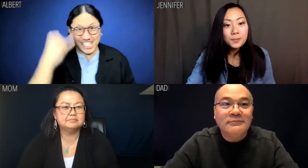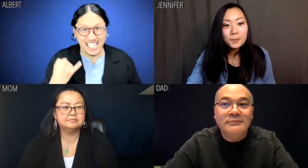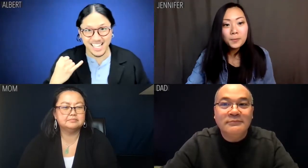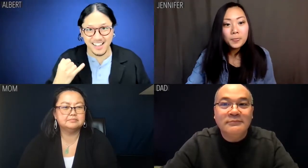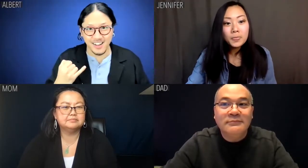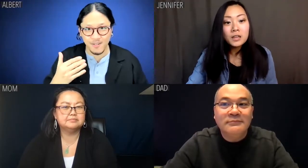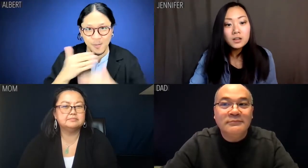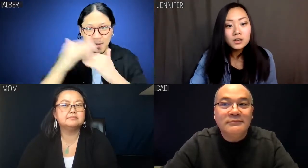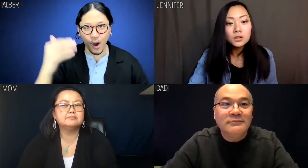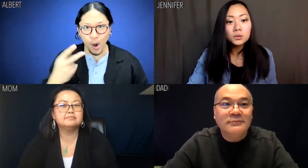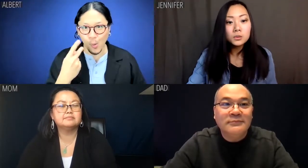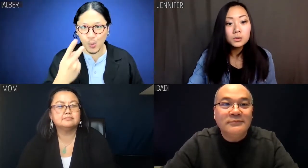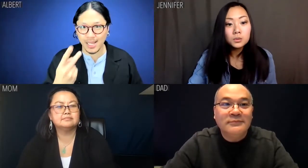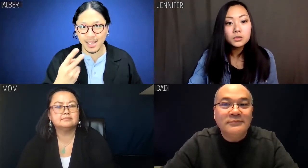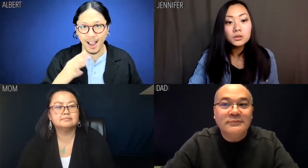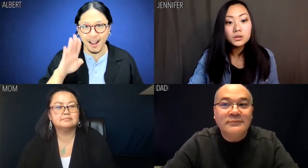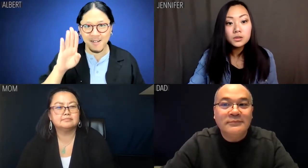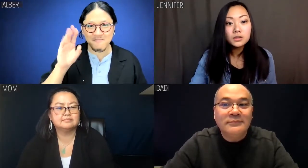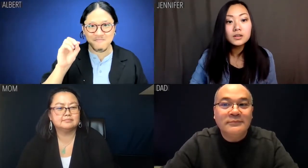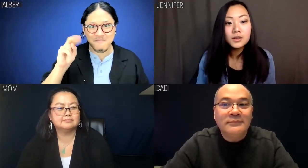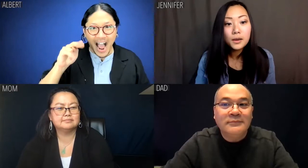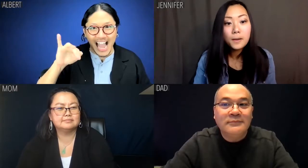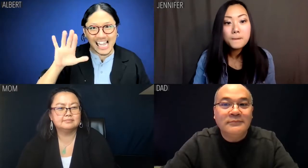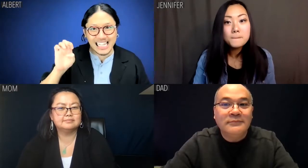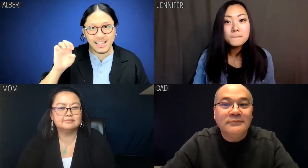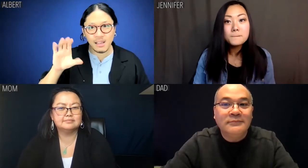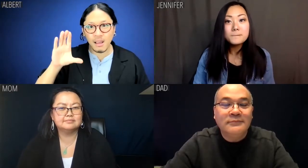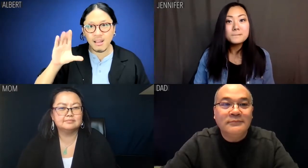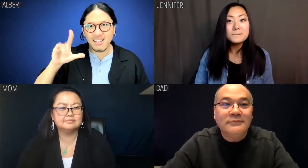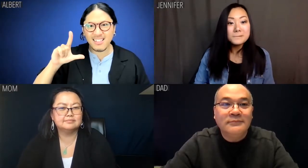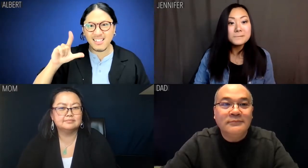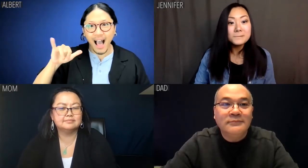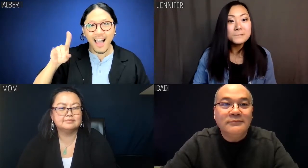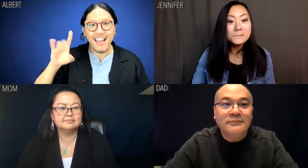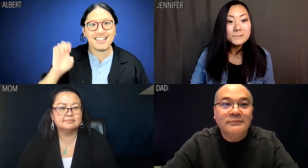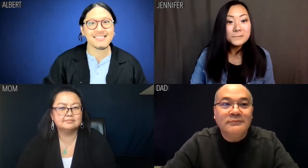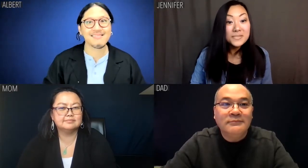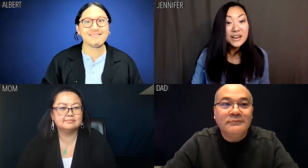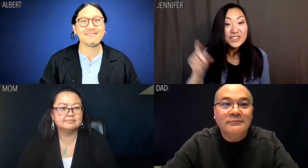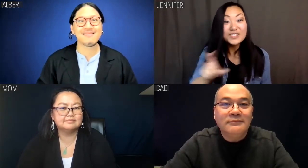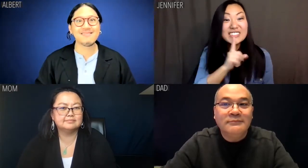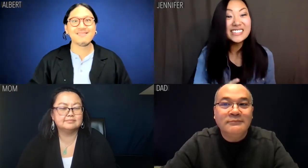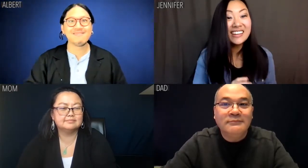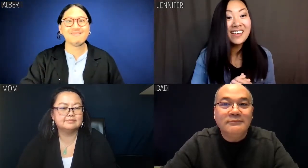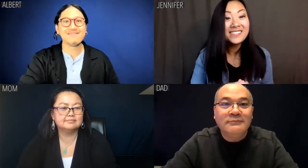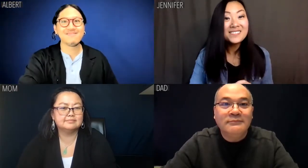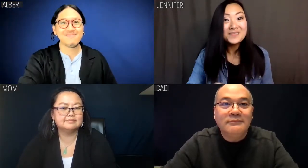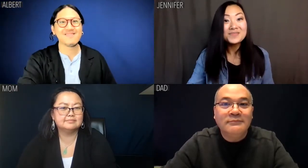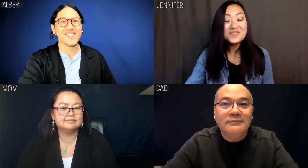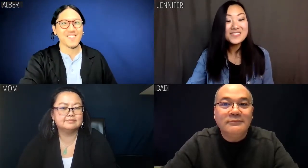Albert: Jen from now on we are going to be like Bonnie and Clyde. Jennifer: Yeah, really?